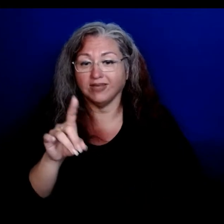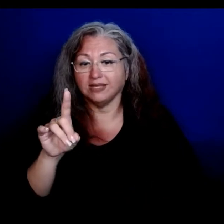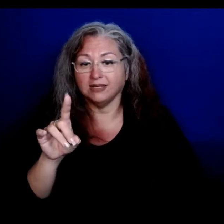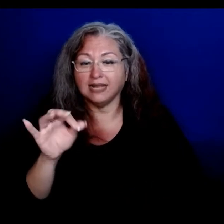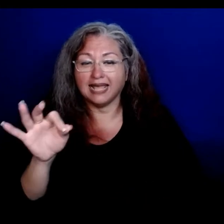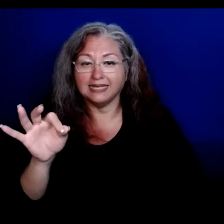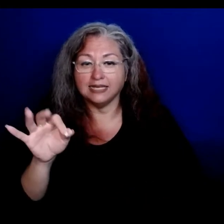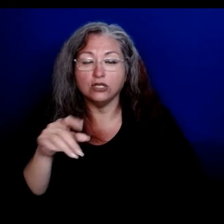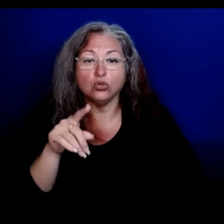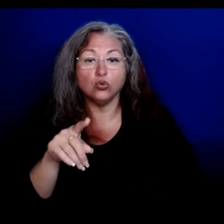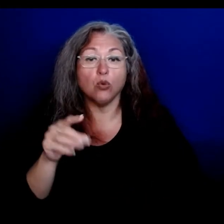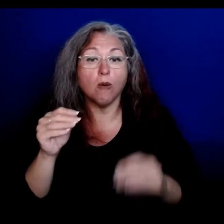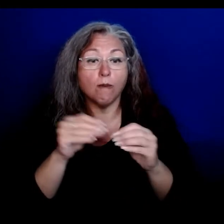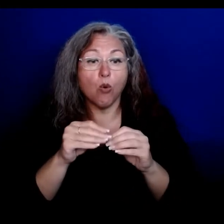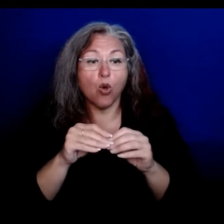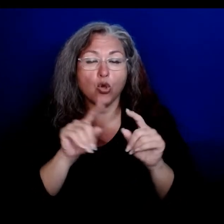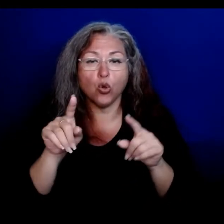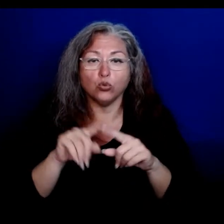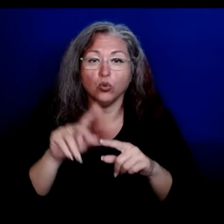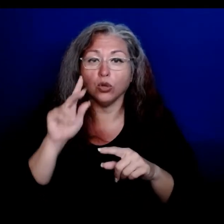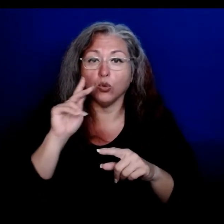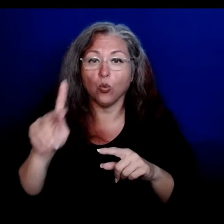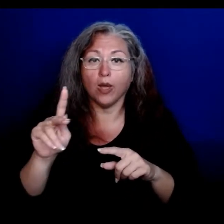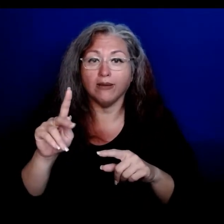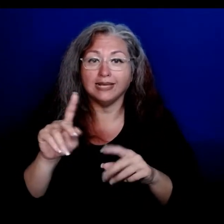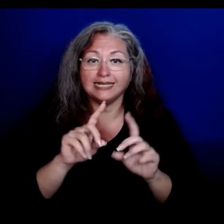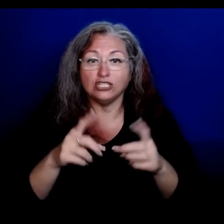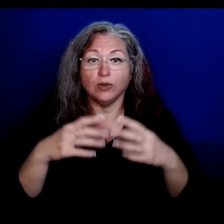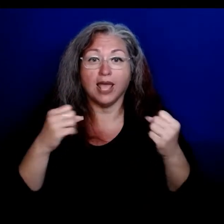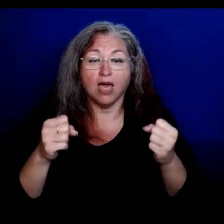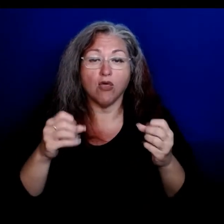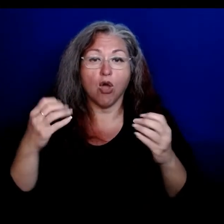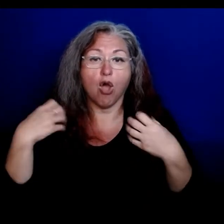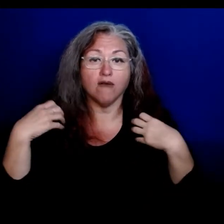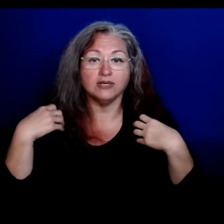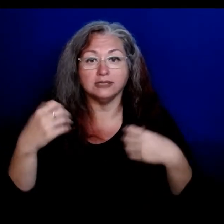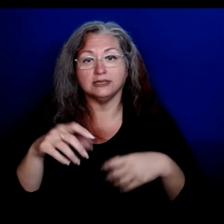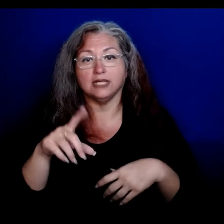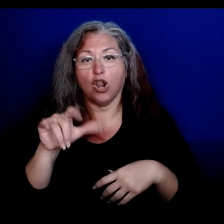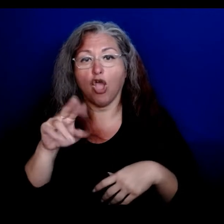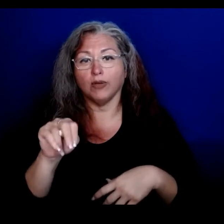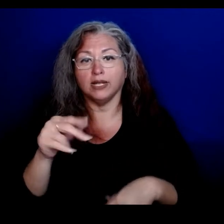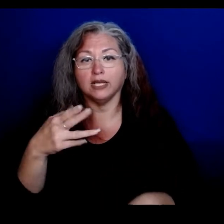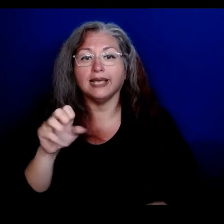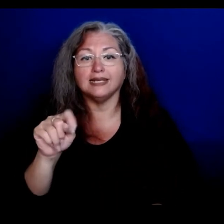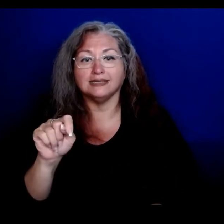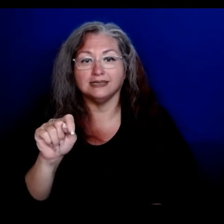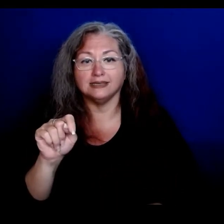For more, we turn to Kauai District Health Office Deputy Director Lauren Guest.